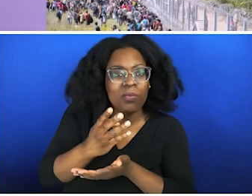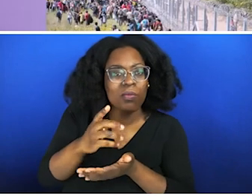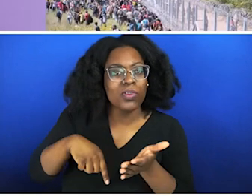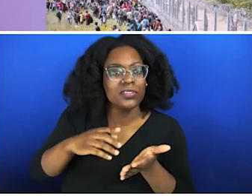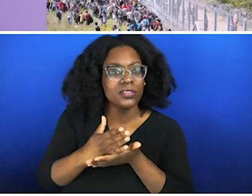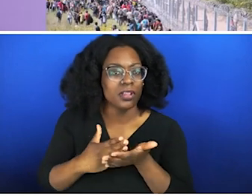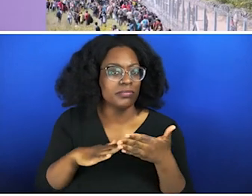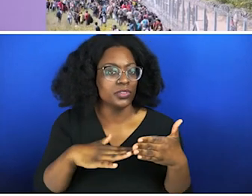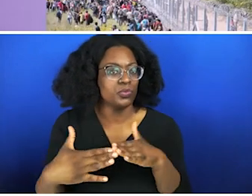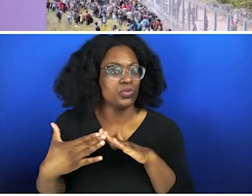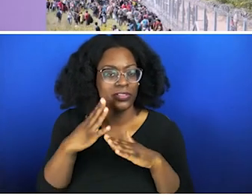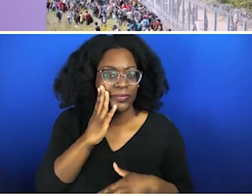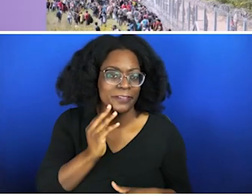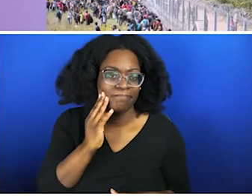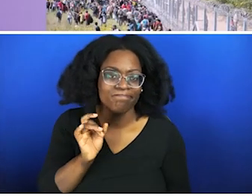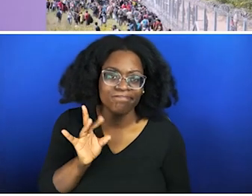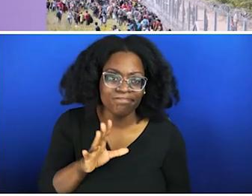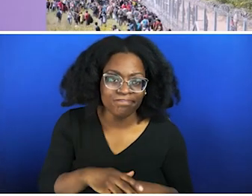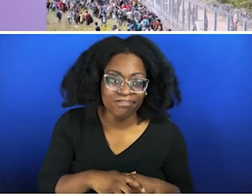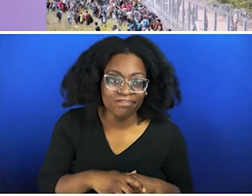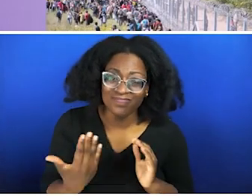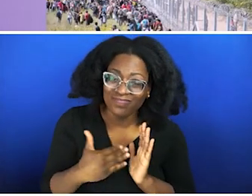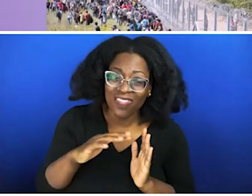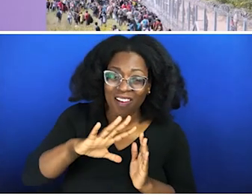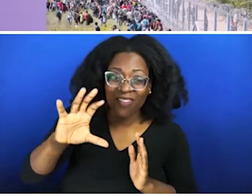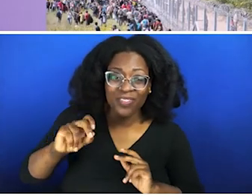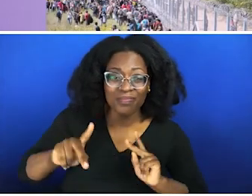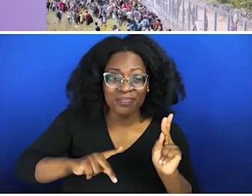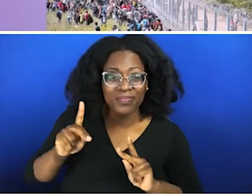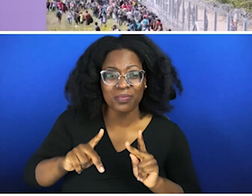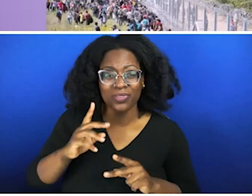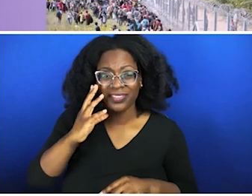the enslavement of African peoples. That looks like the forced migration and strategic genocide